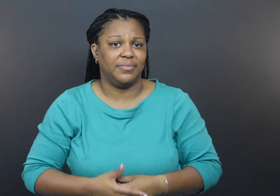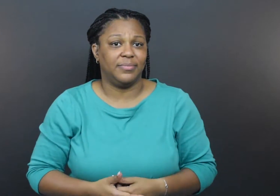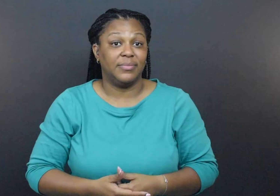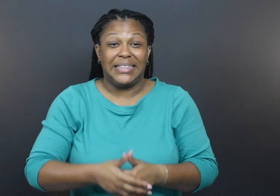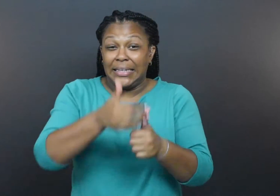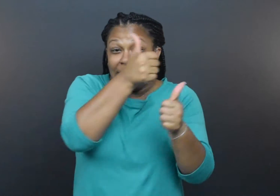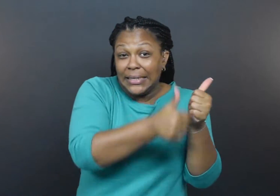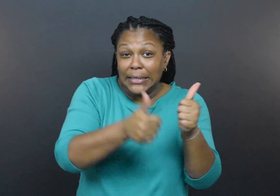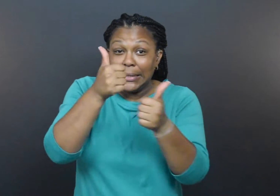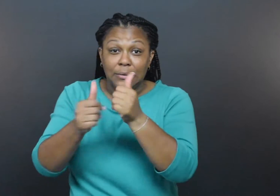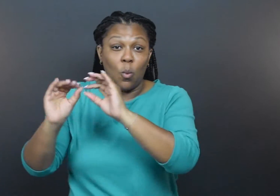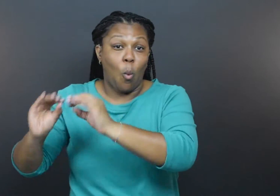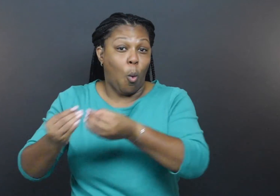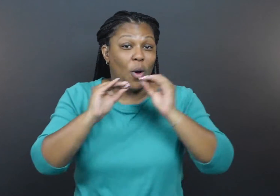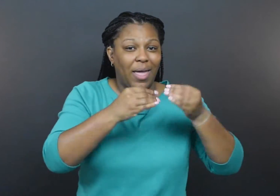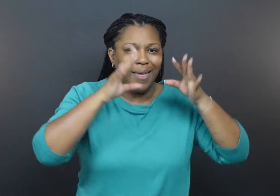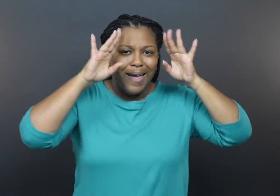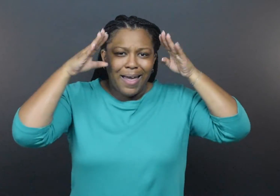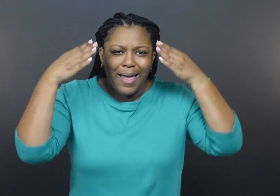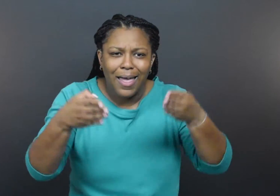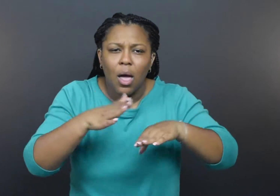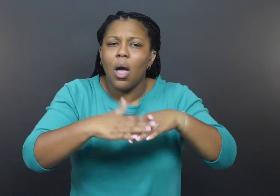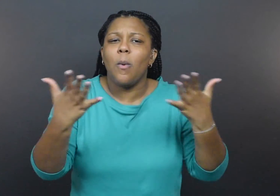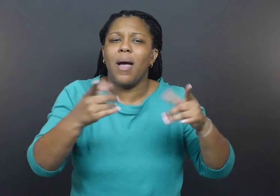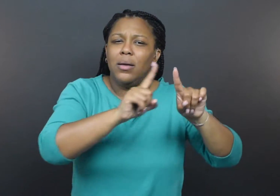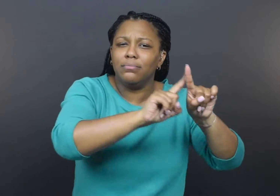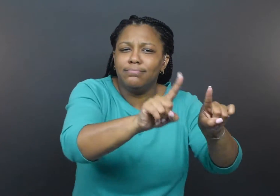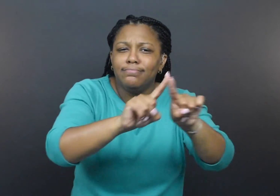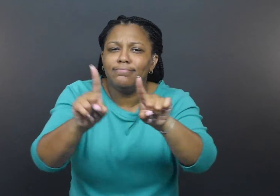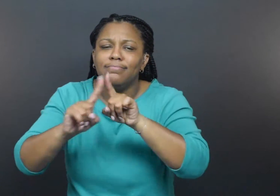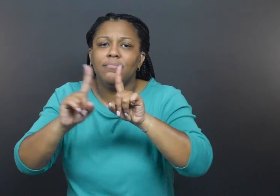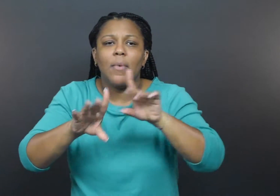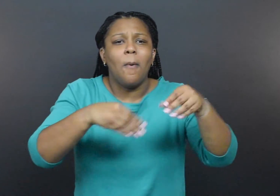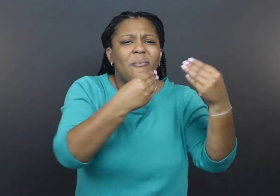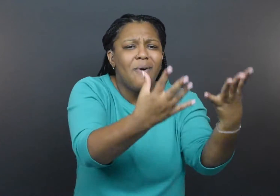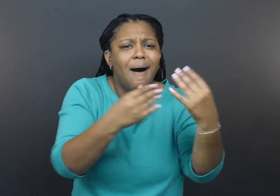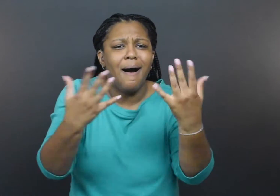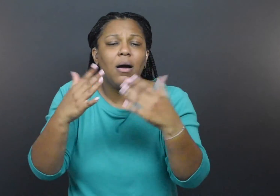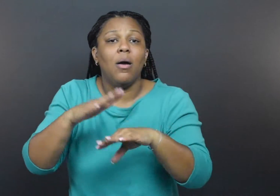Each organization focused on different providers in the aging and disability communities,